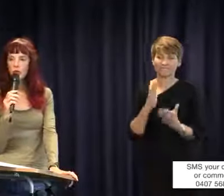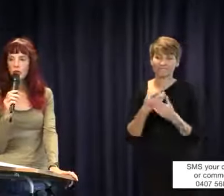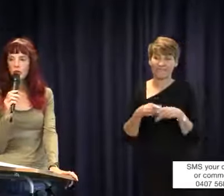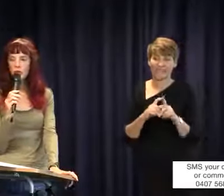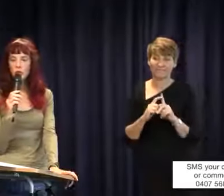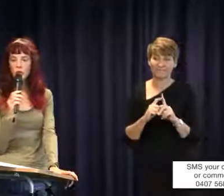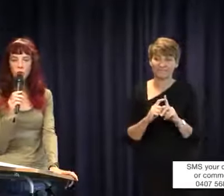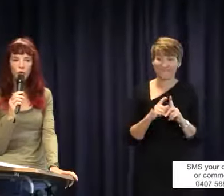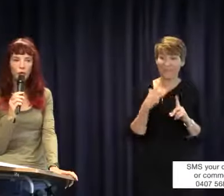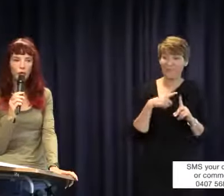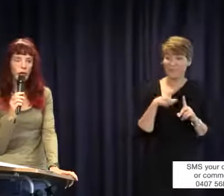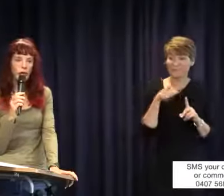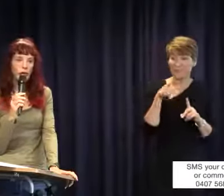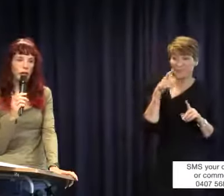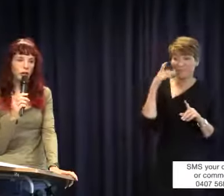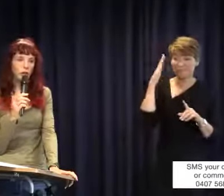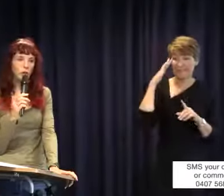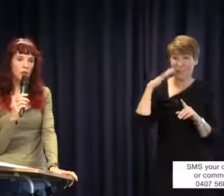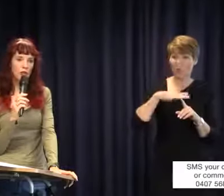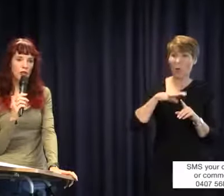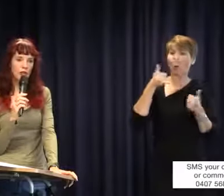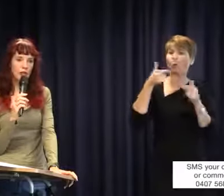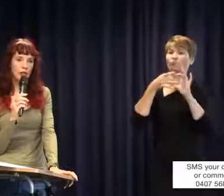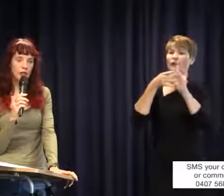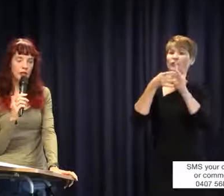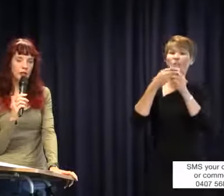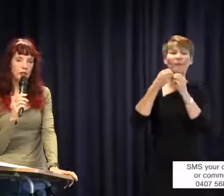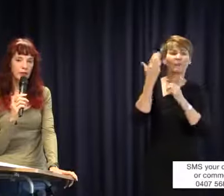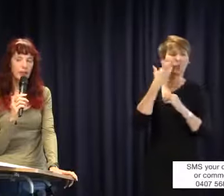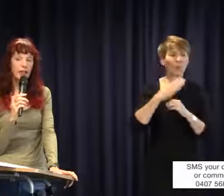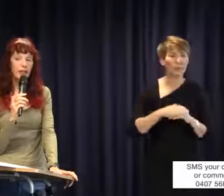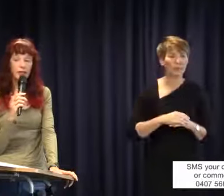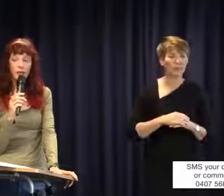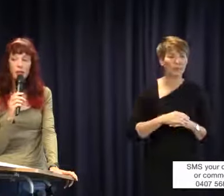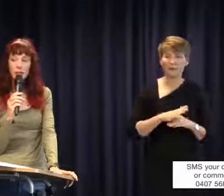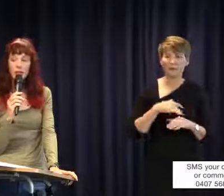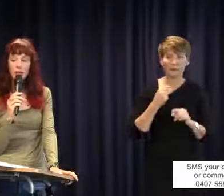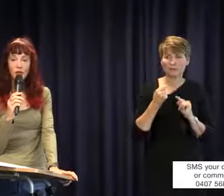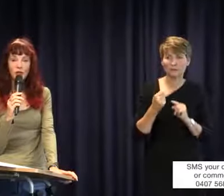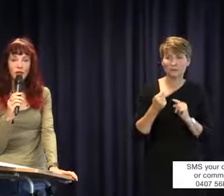relationship with the school. Noone likes conflict, even me believe it or not. I know